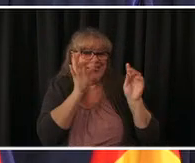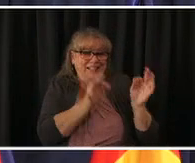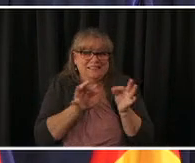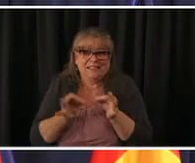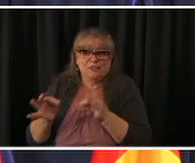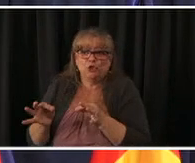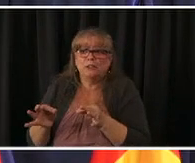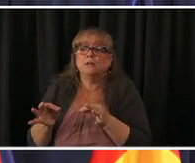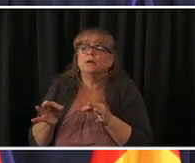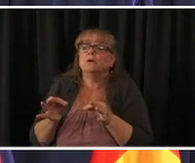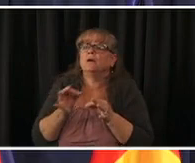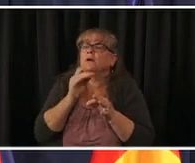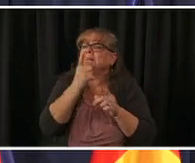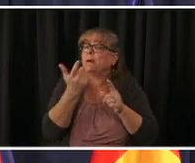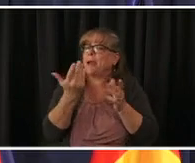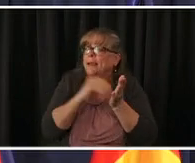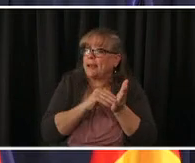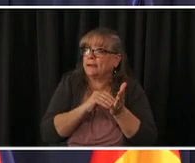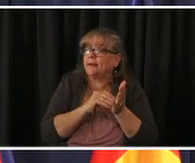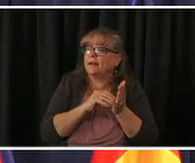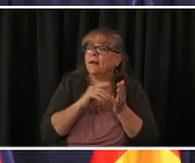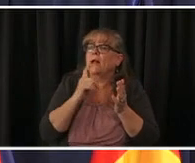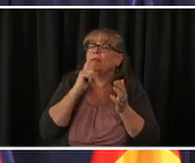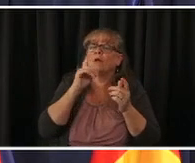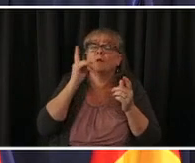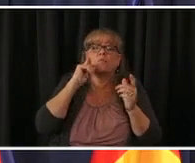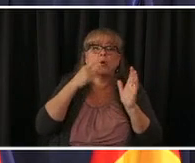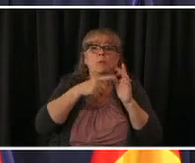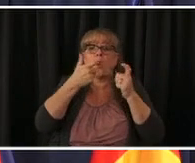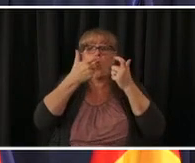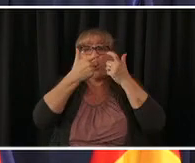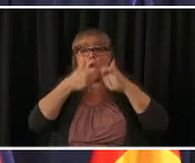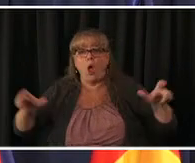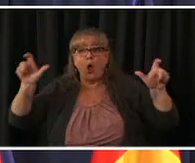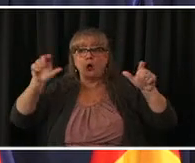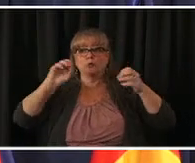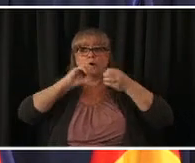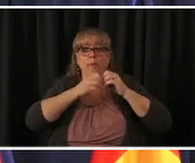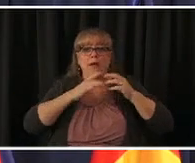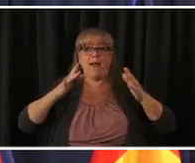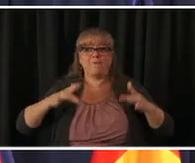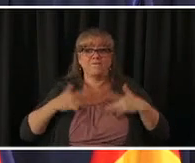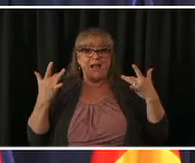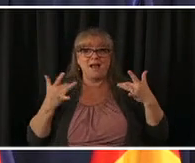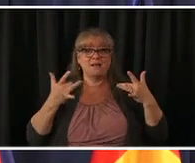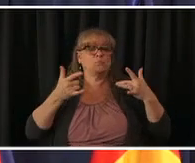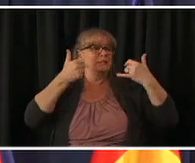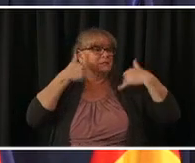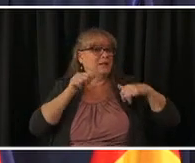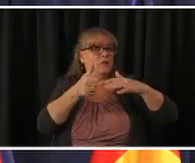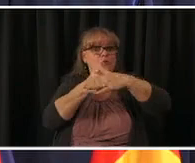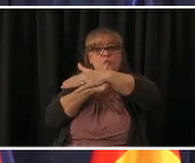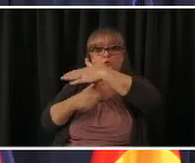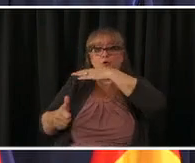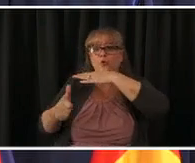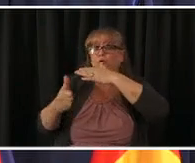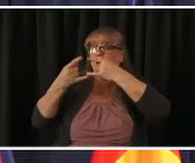guidance will be large-scale events thousands of people together doesn't mean they can't occur it just means that there need to be thoughtful health guidelines like there